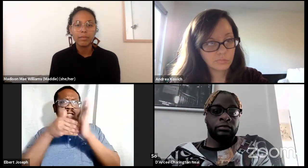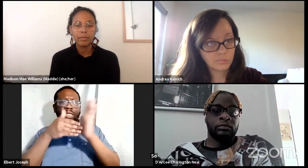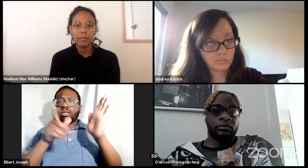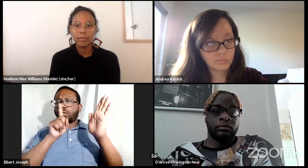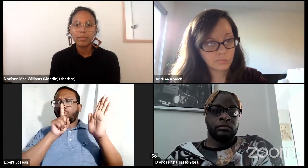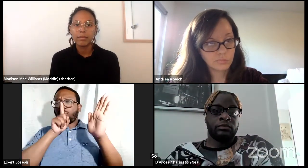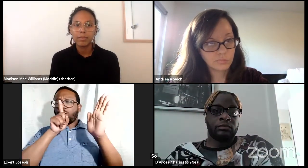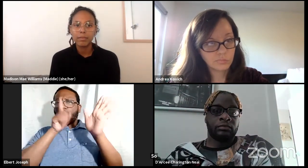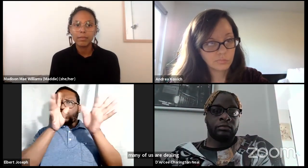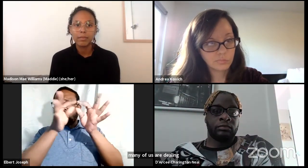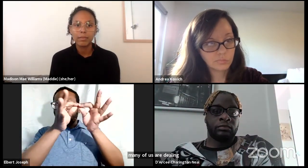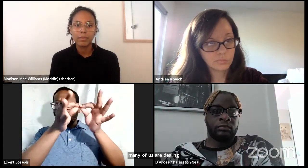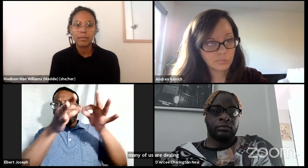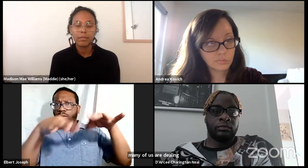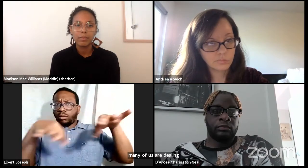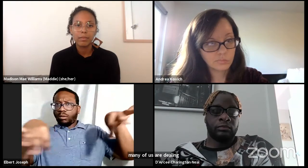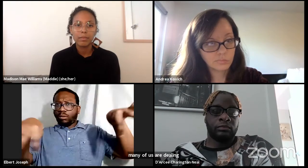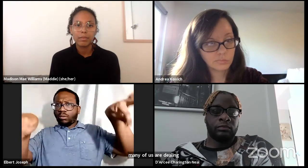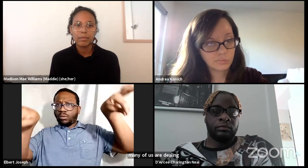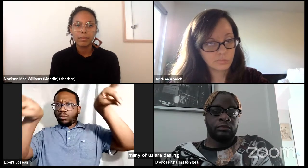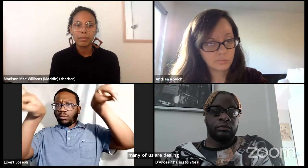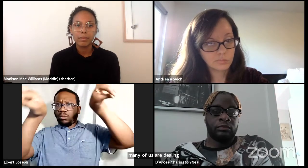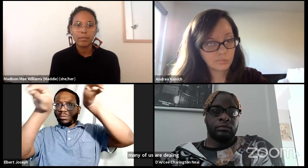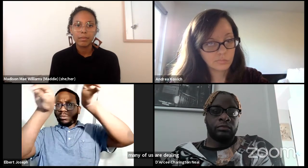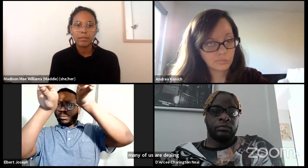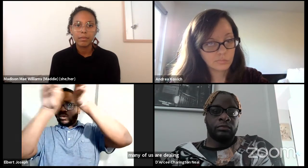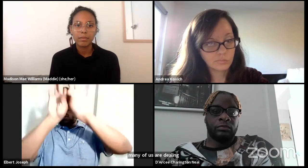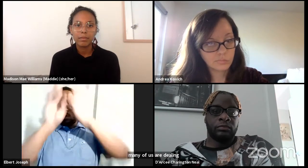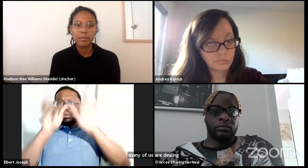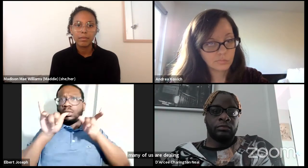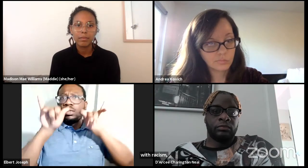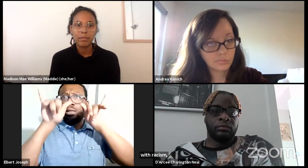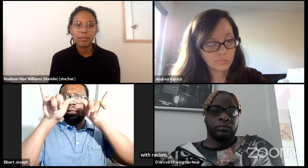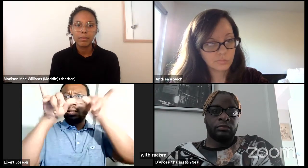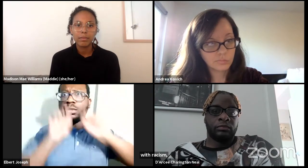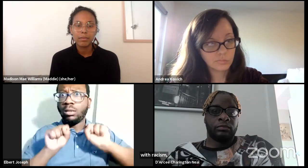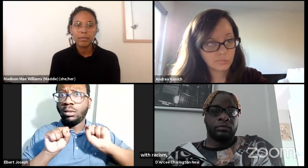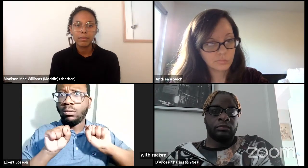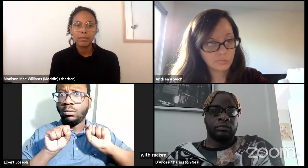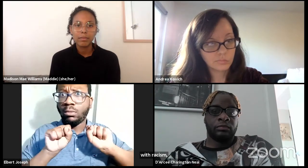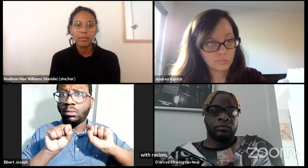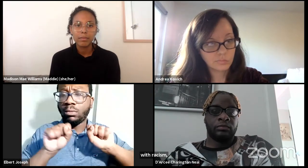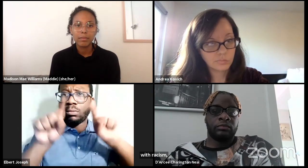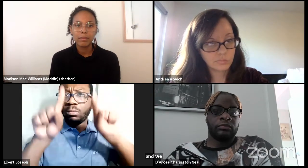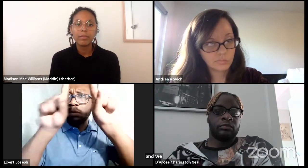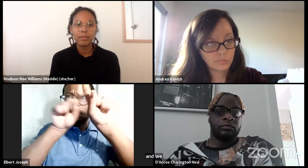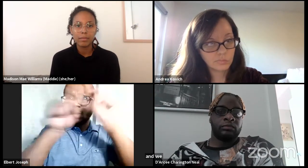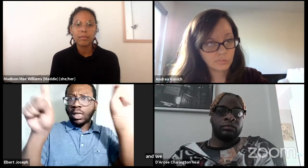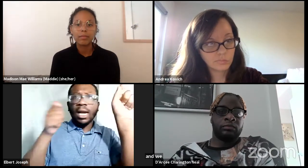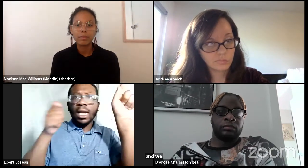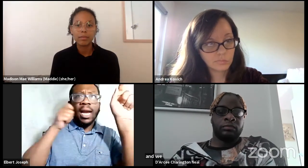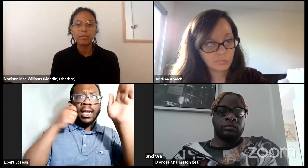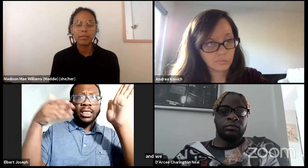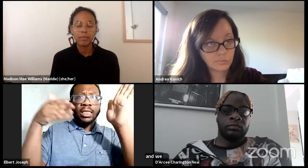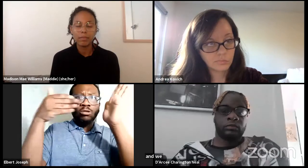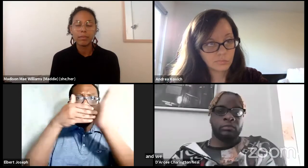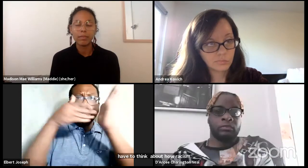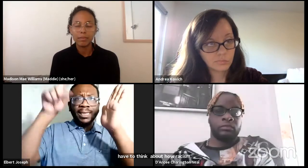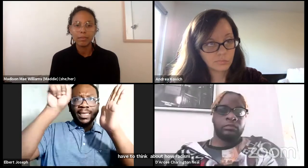And we have to think about how racism is quite critical. It absolutely is.